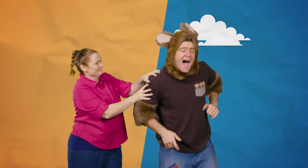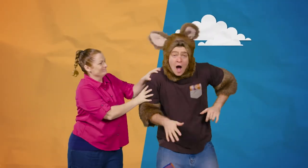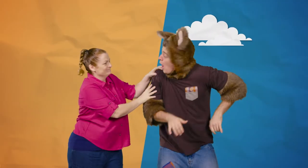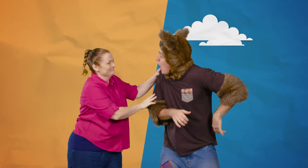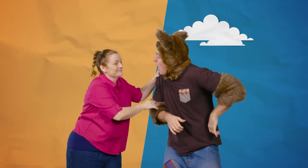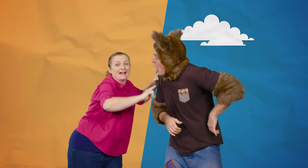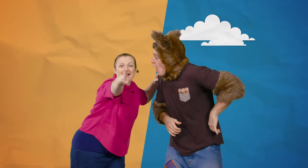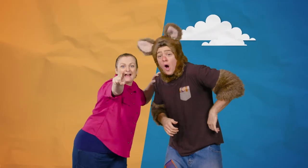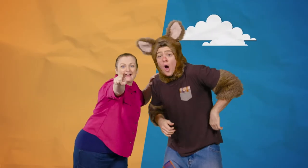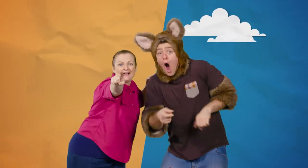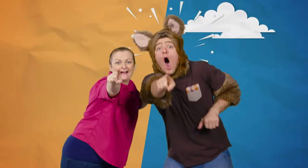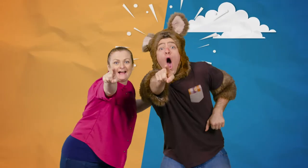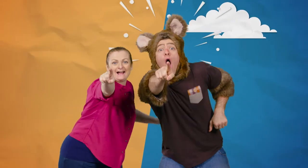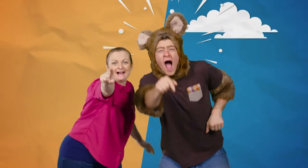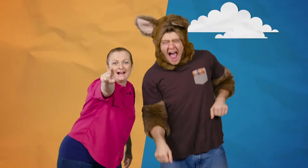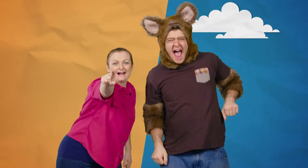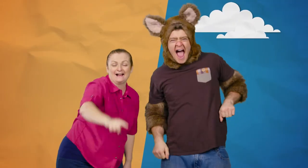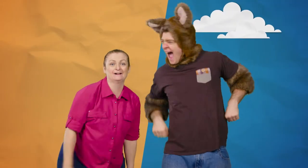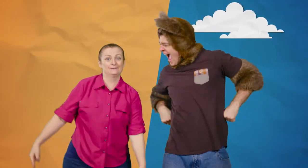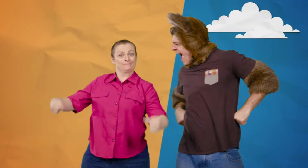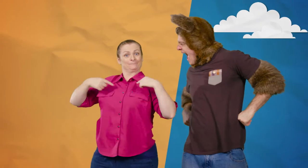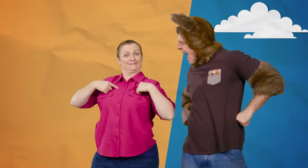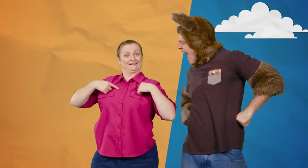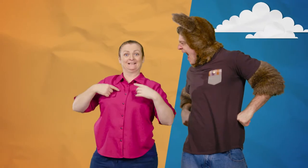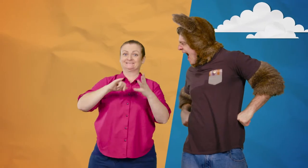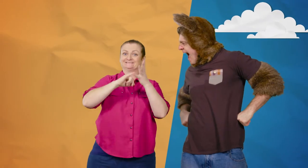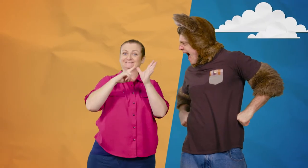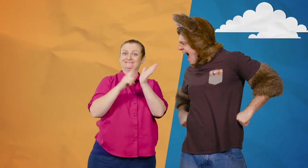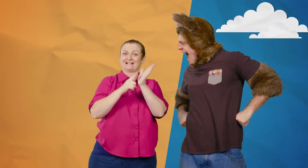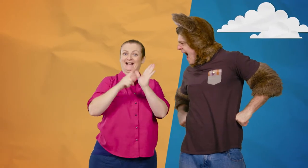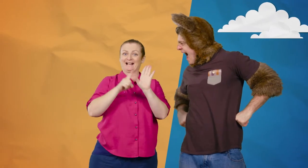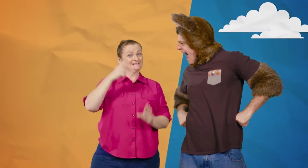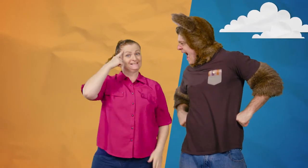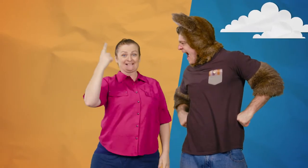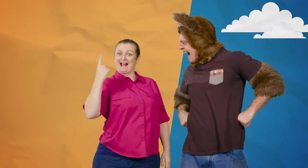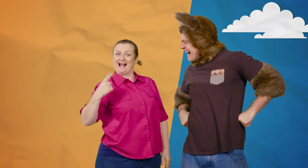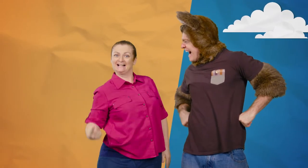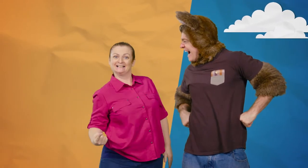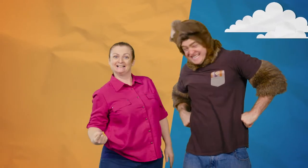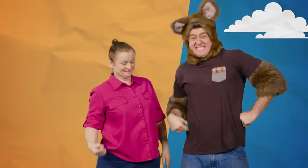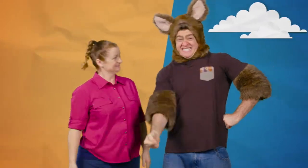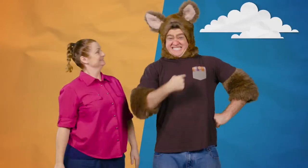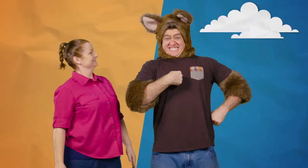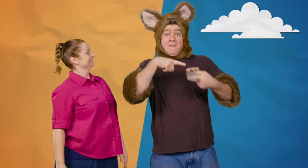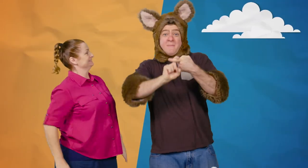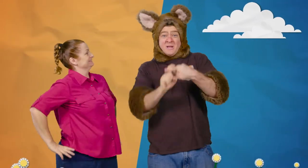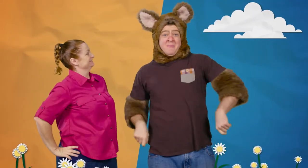Huh? Look! Oh! I'm Sally. And I'm Possum.